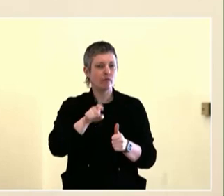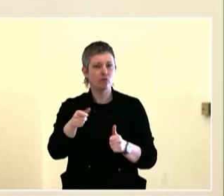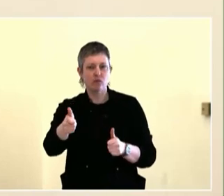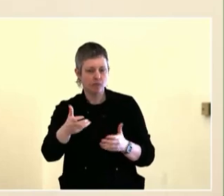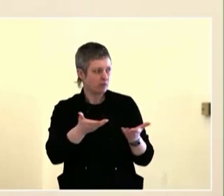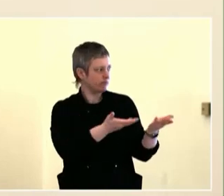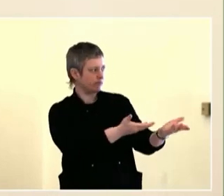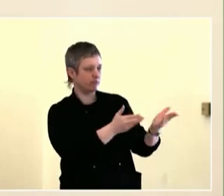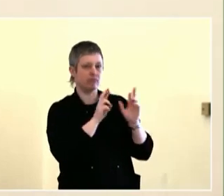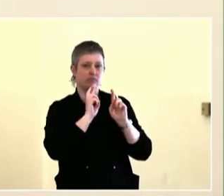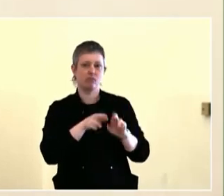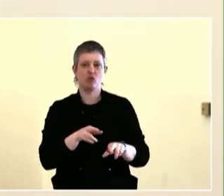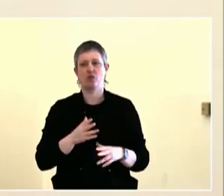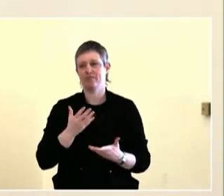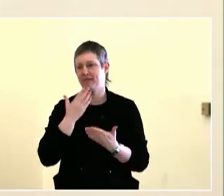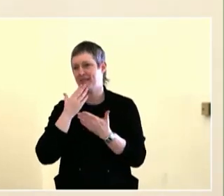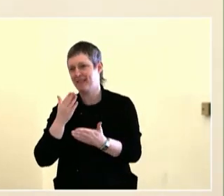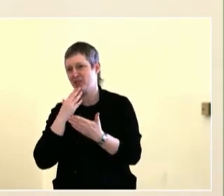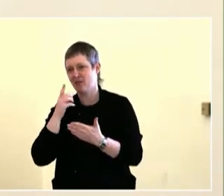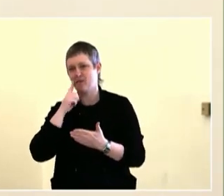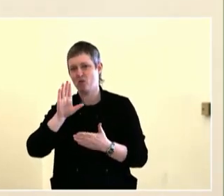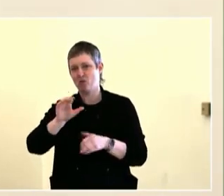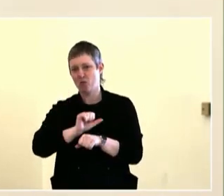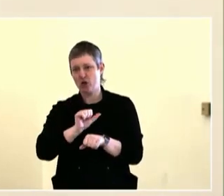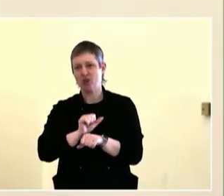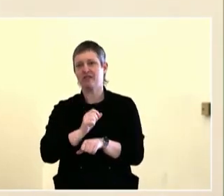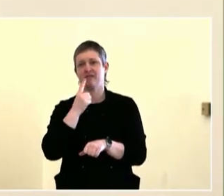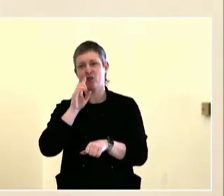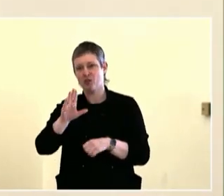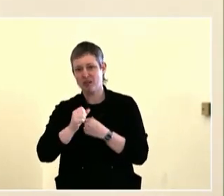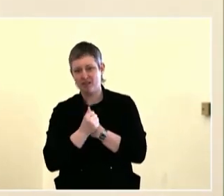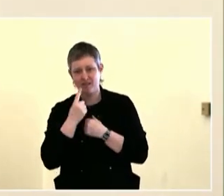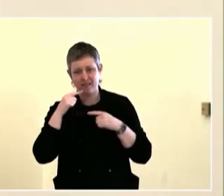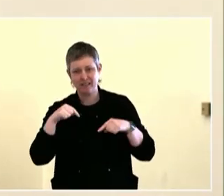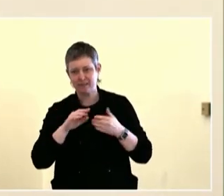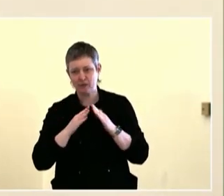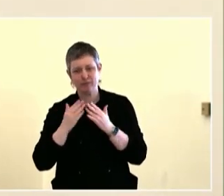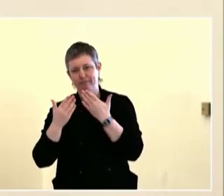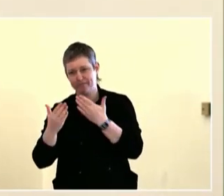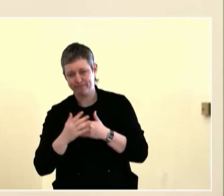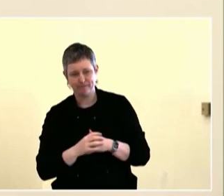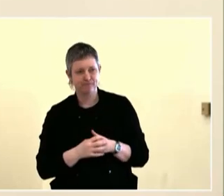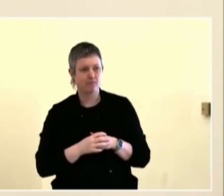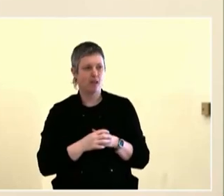talk about wonderful ideas, but I haven't seen a lot of change in the city.